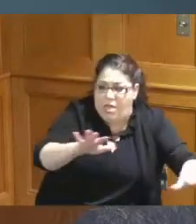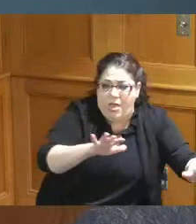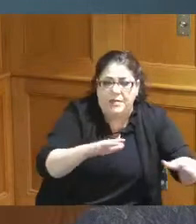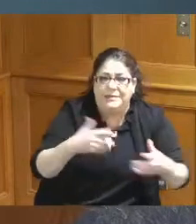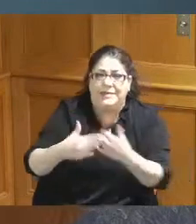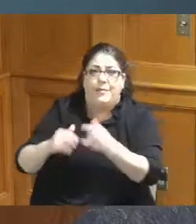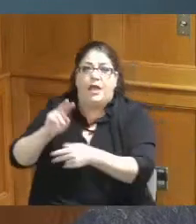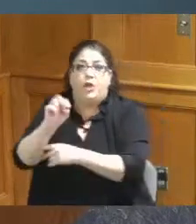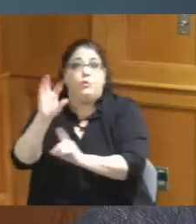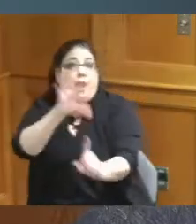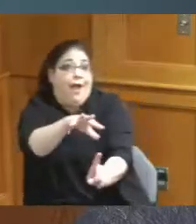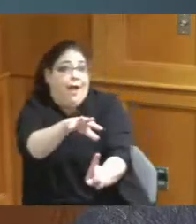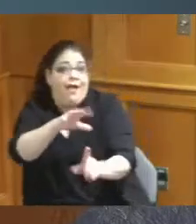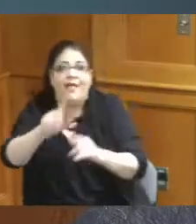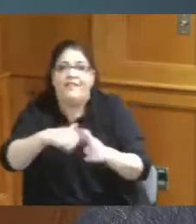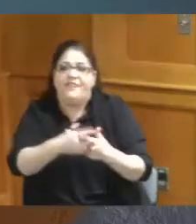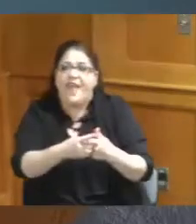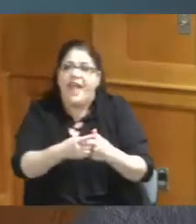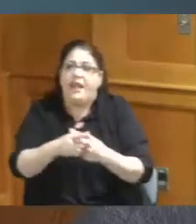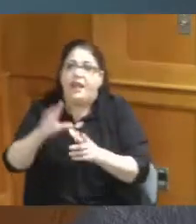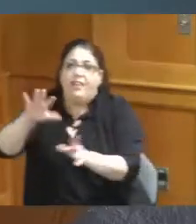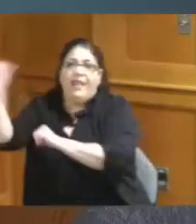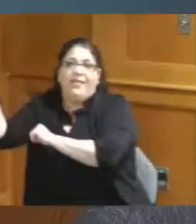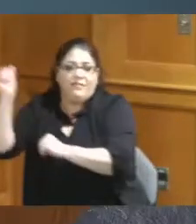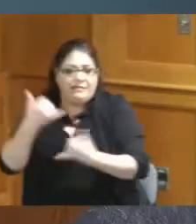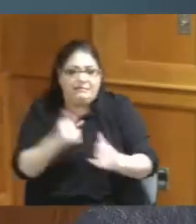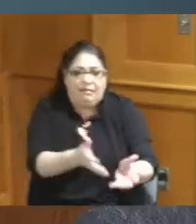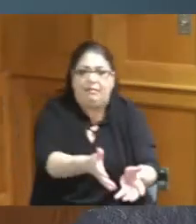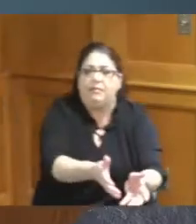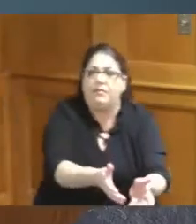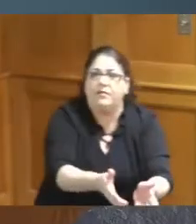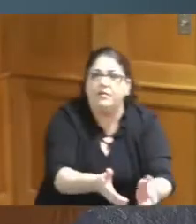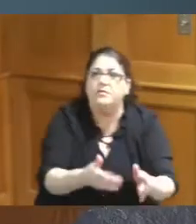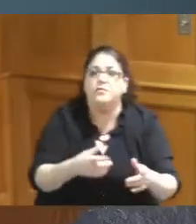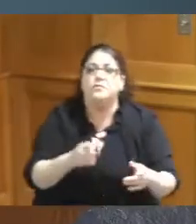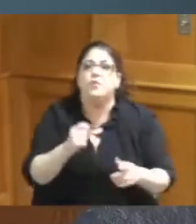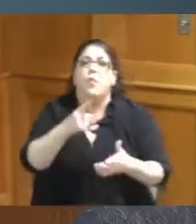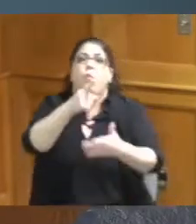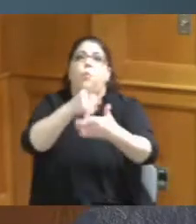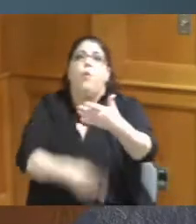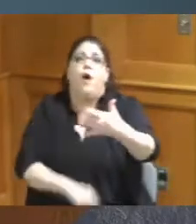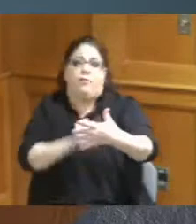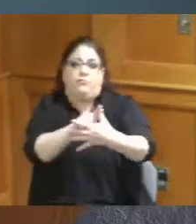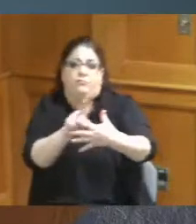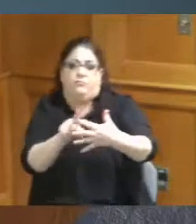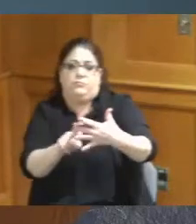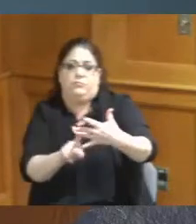should they be asking when before the they have a disaster what should be in your insurance plan I